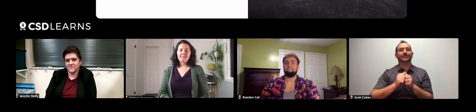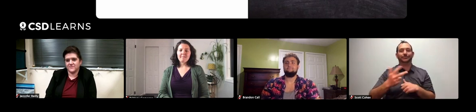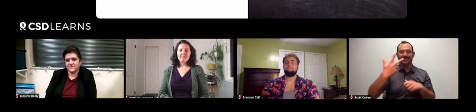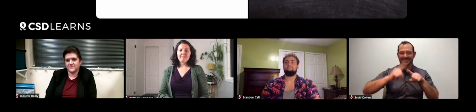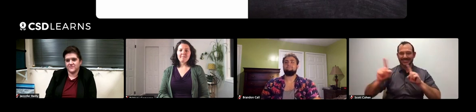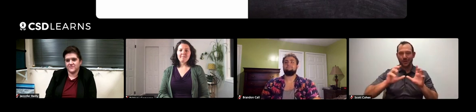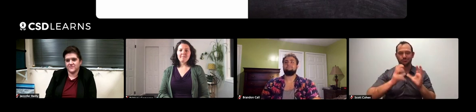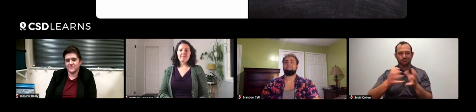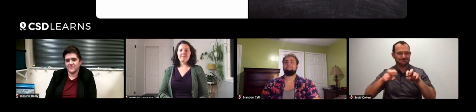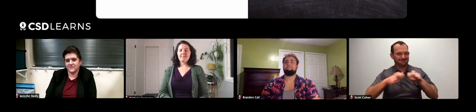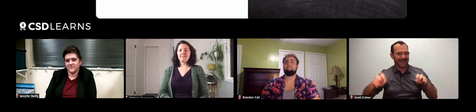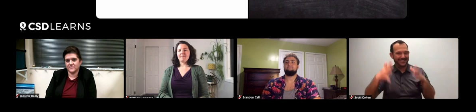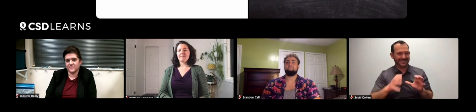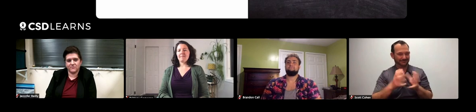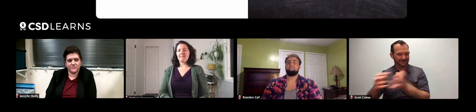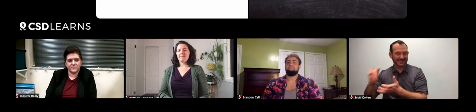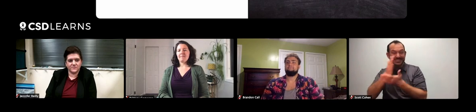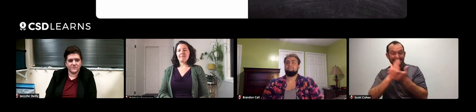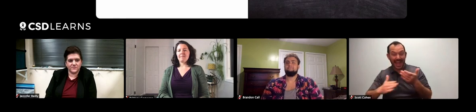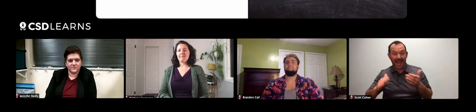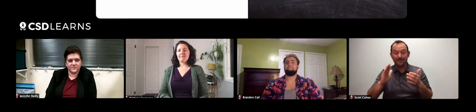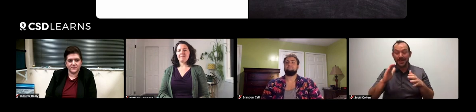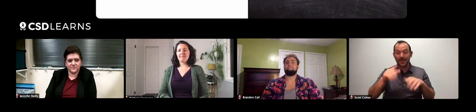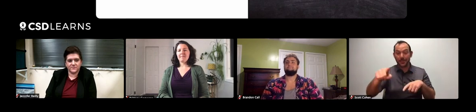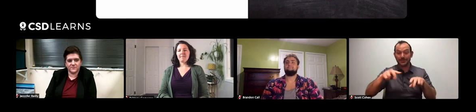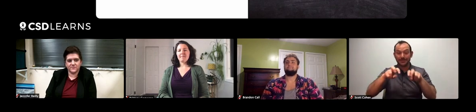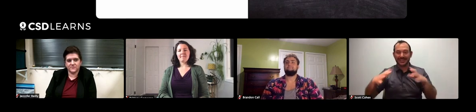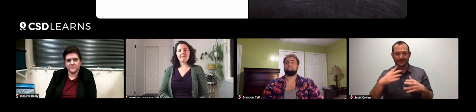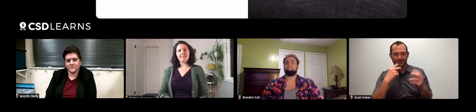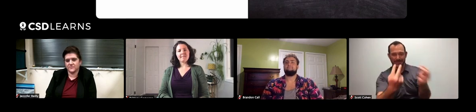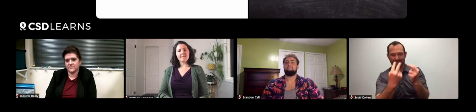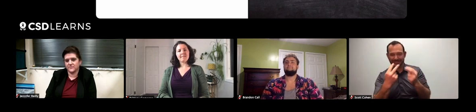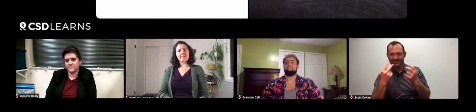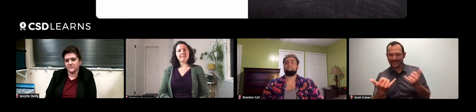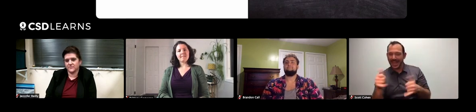with three different groups of panelists. I'm sure some of those panelists are watching tonight